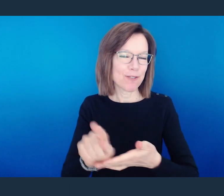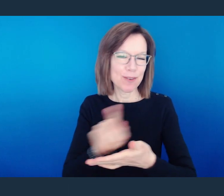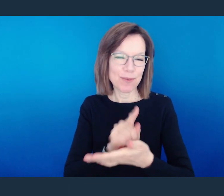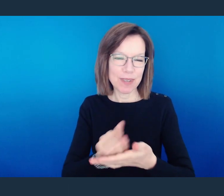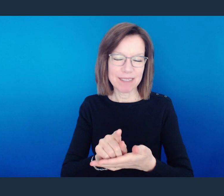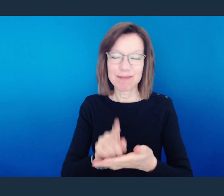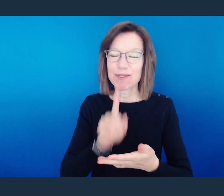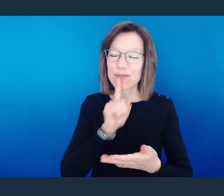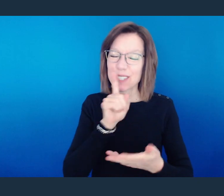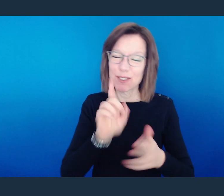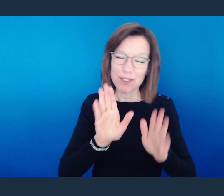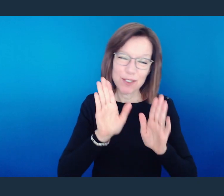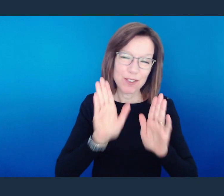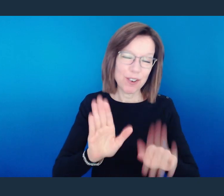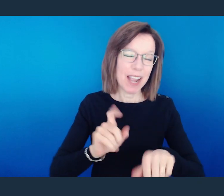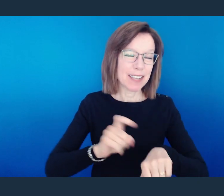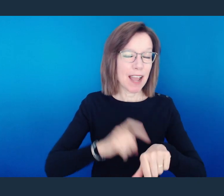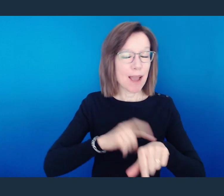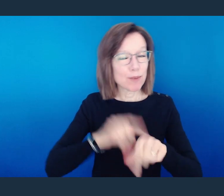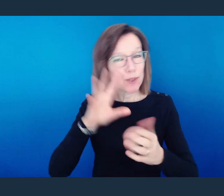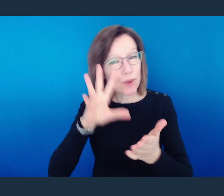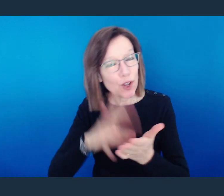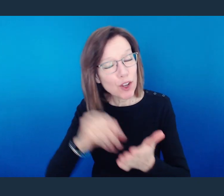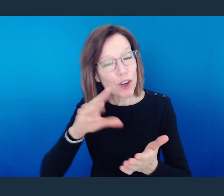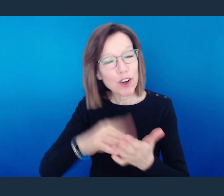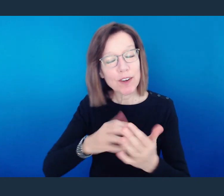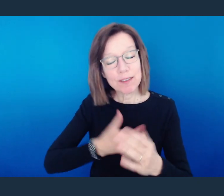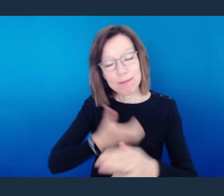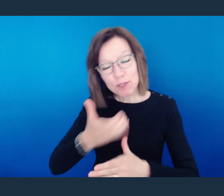We really just have a great time learning and sharing about our lives with each other